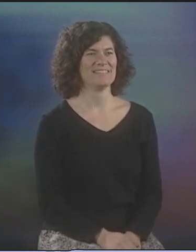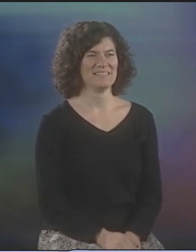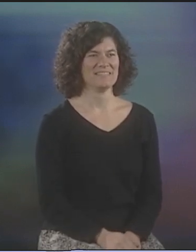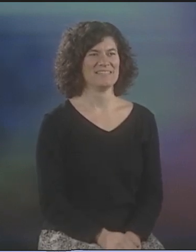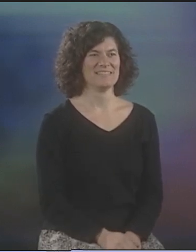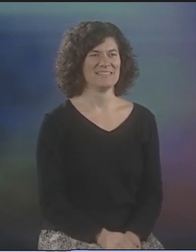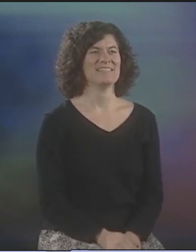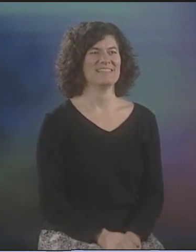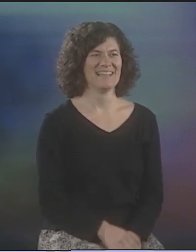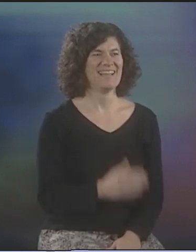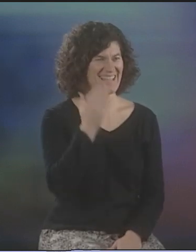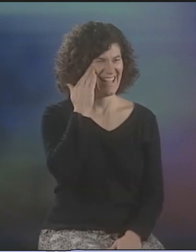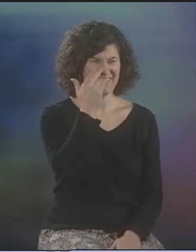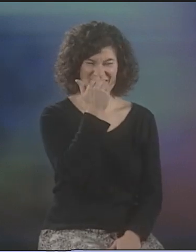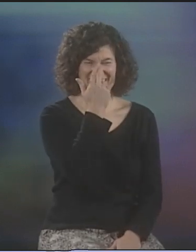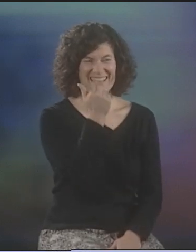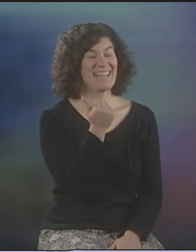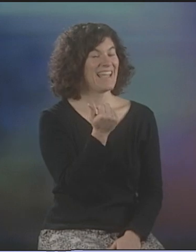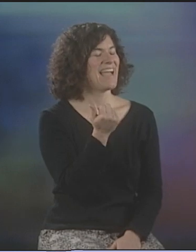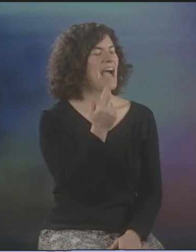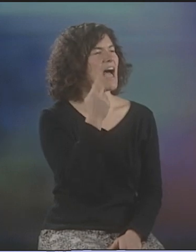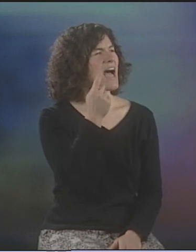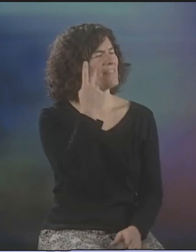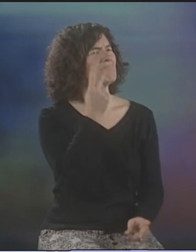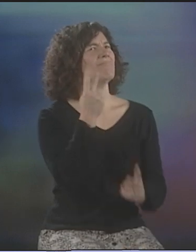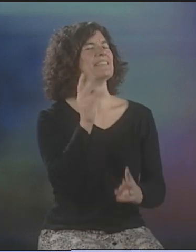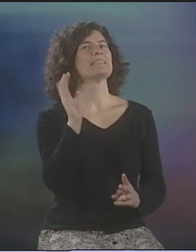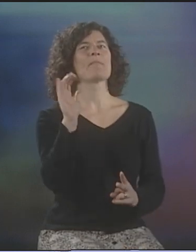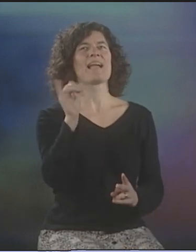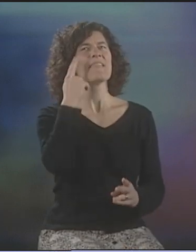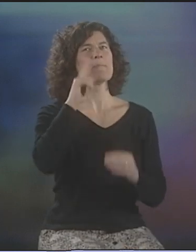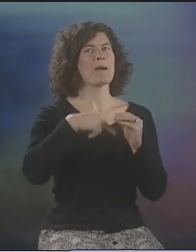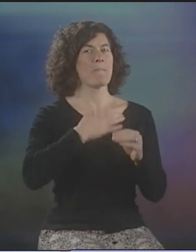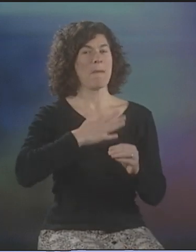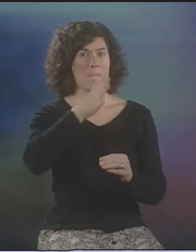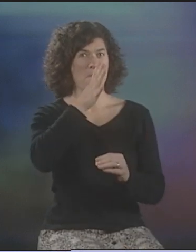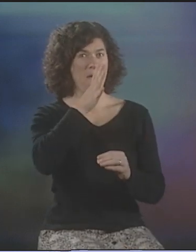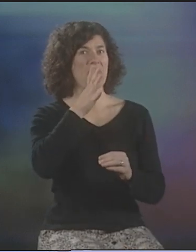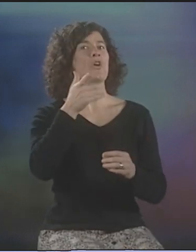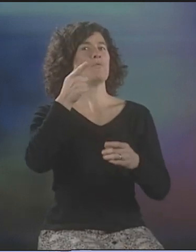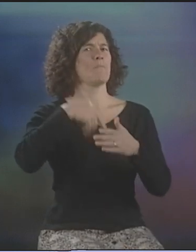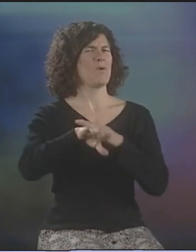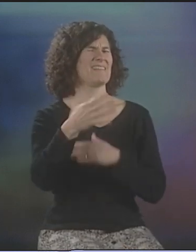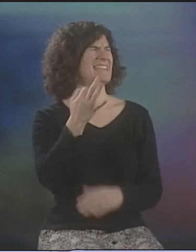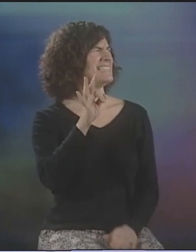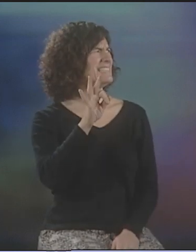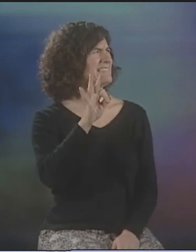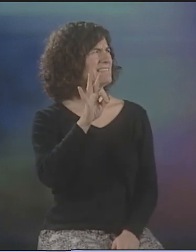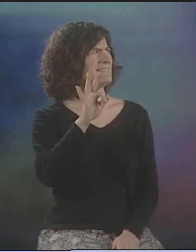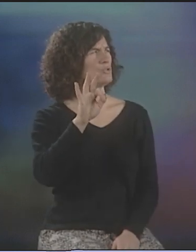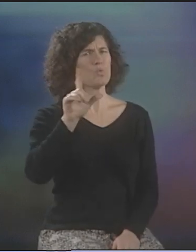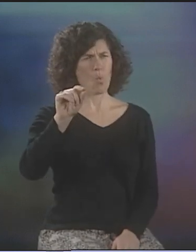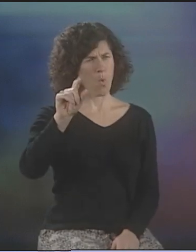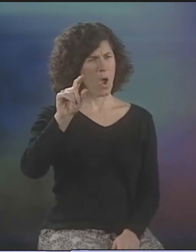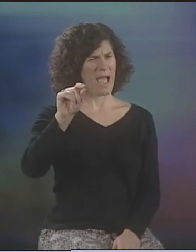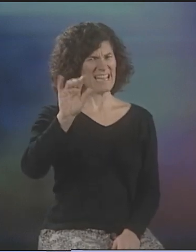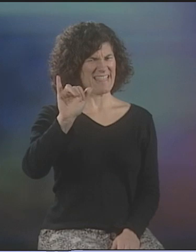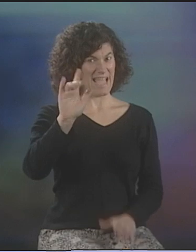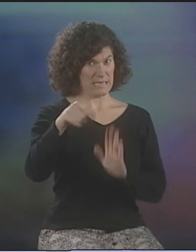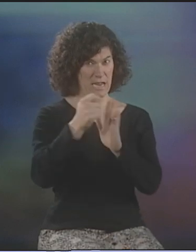YEAH, I KNOW. IT'S REALLY FUNNY. UH, WHEN I LOOK BACK, IT SEEMS, LET'S SEE. MY MOTHER, I THINK, WAS BORN IN 1920,